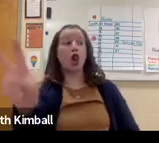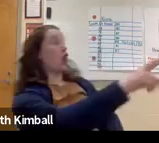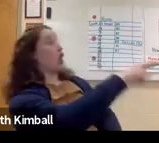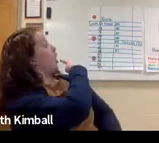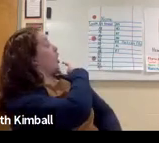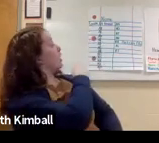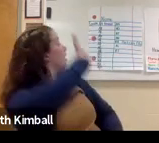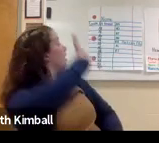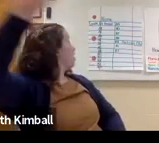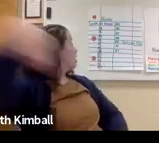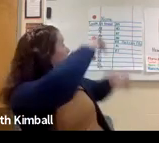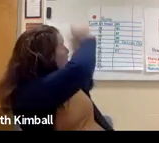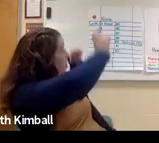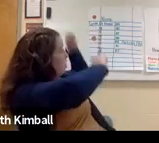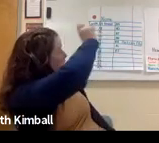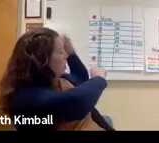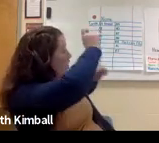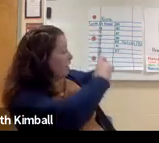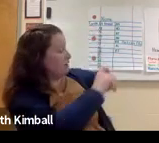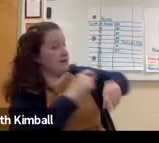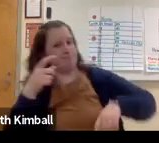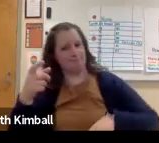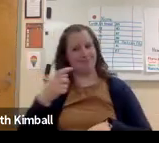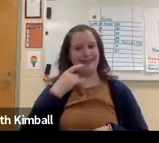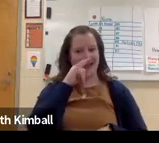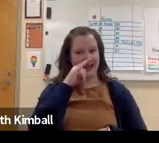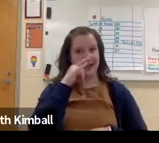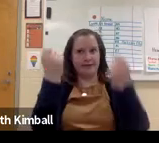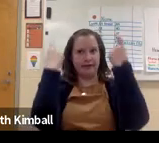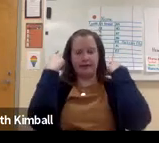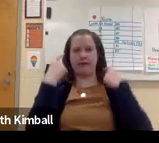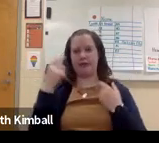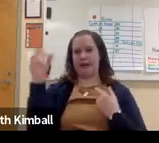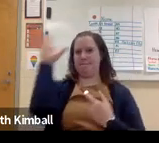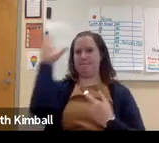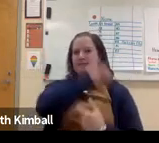do not talk and write at the same time